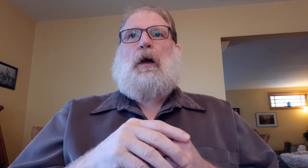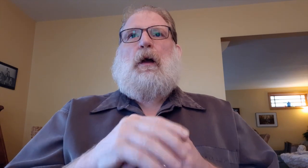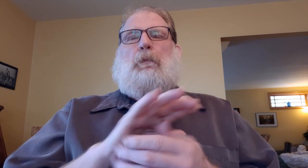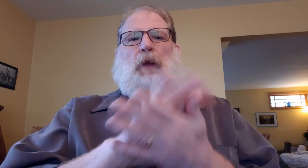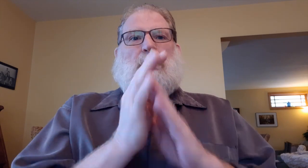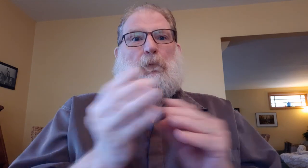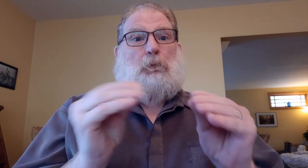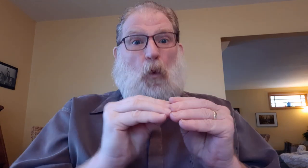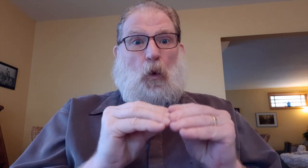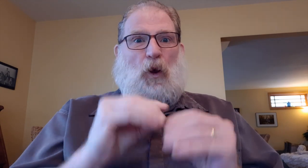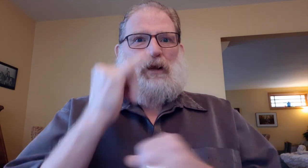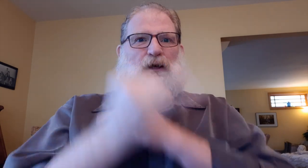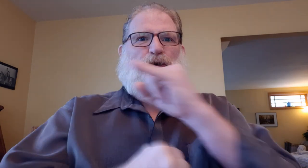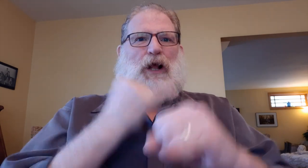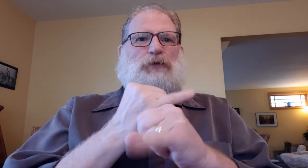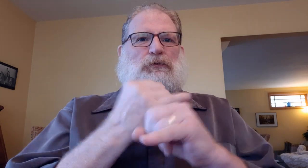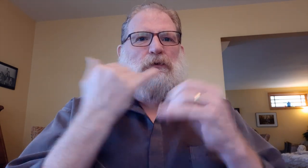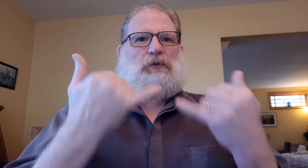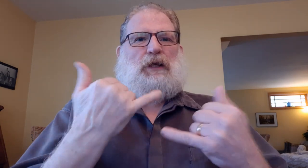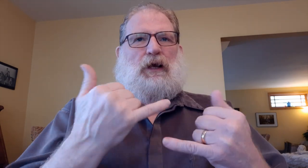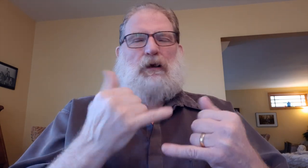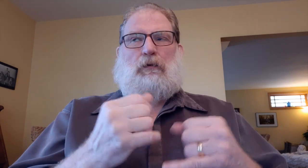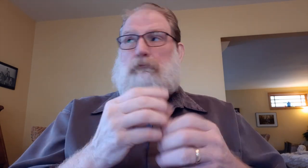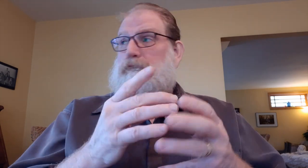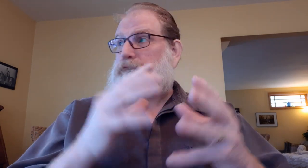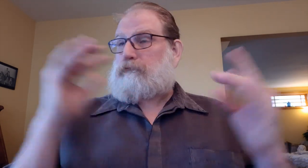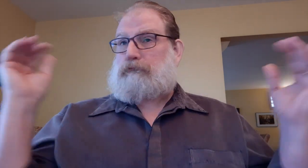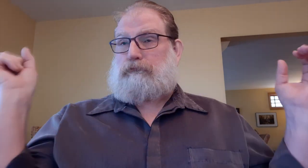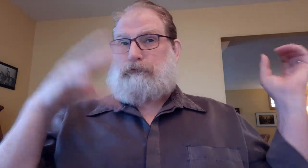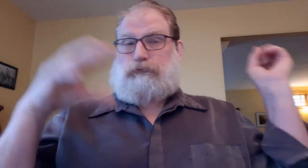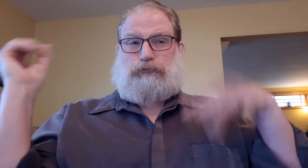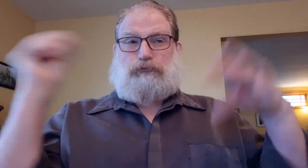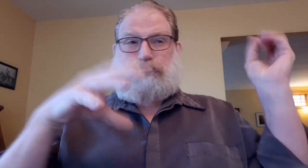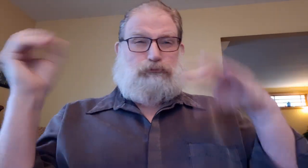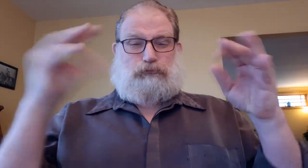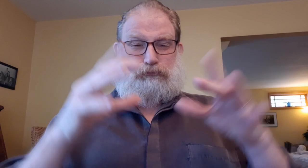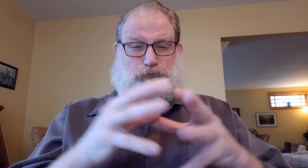Gaining more international recognition and featuring more international films.